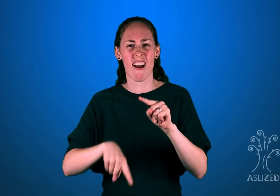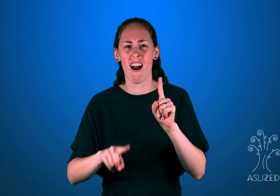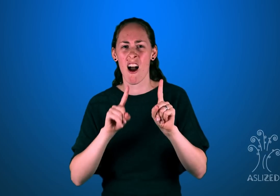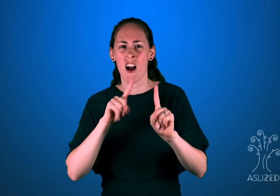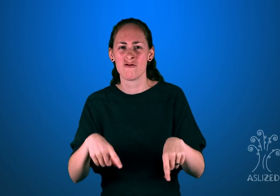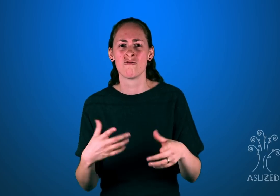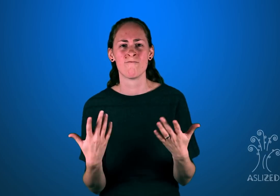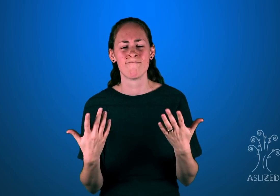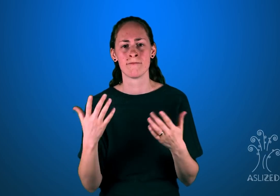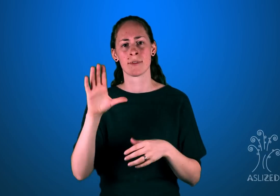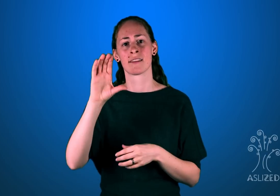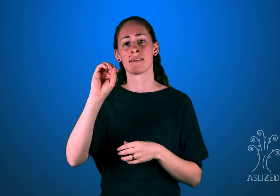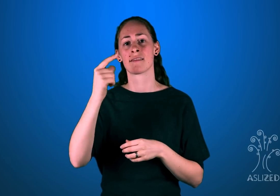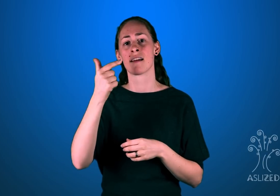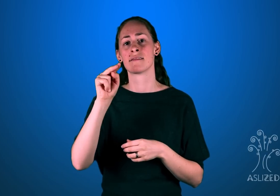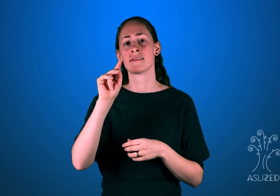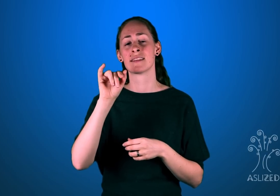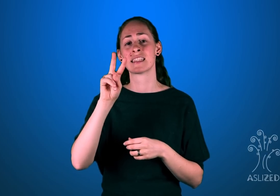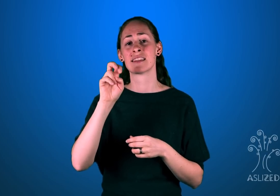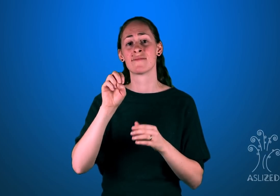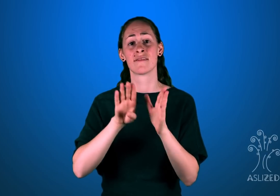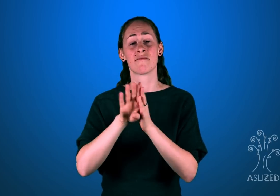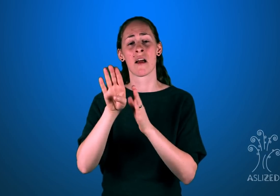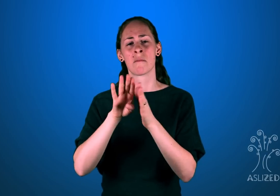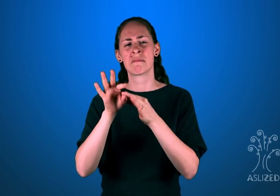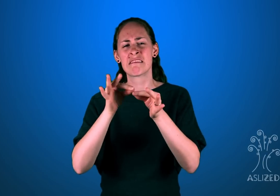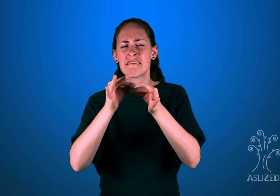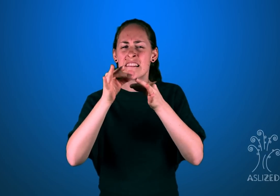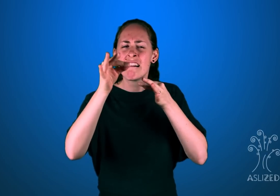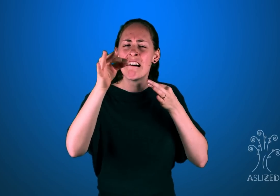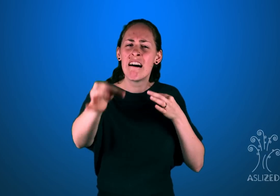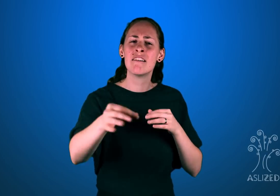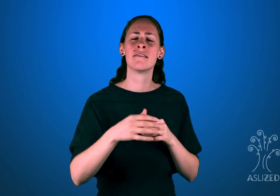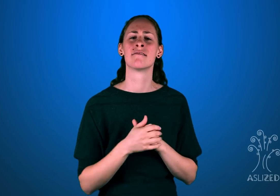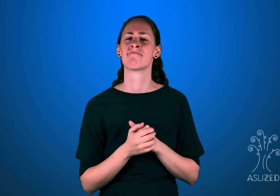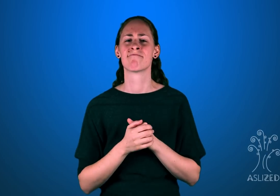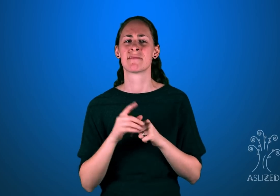they couldn't answer. Their cognitive development was extremely delayed.